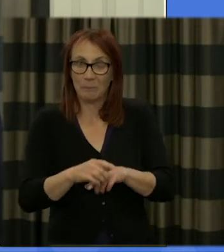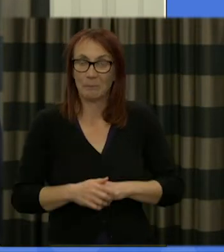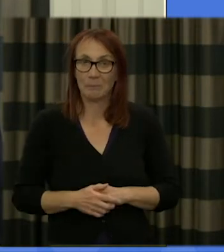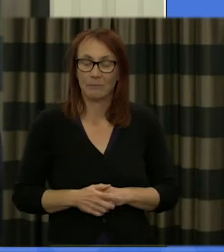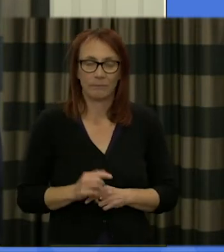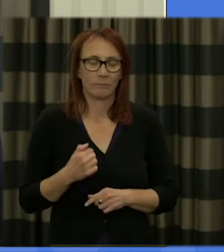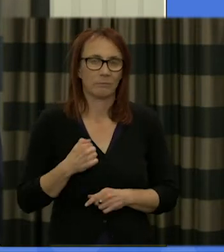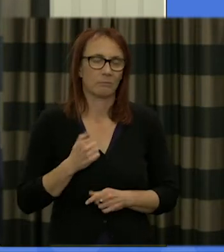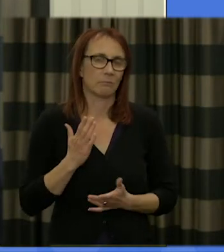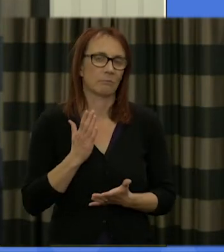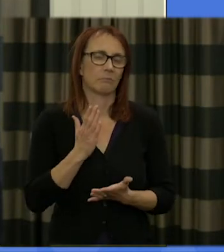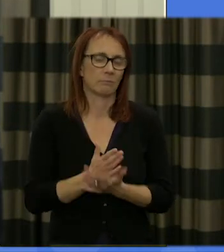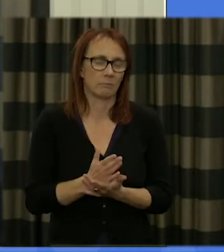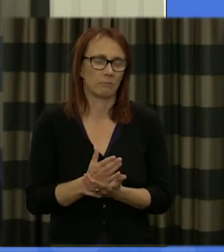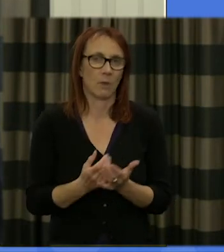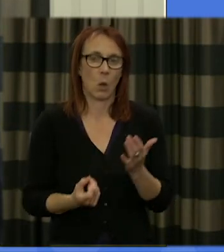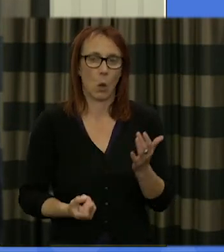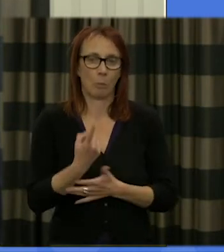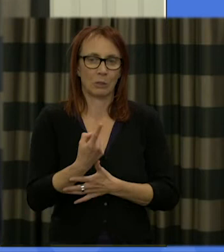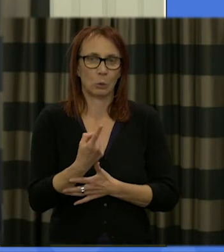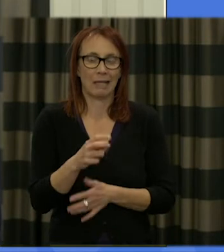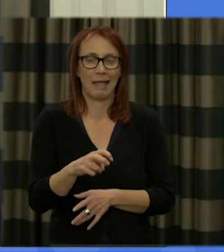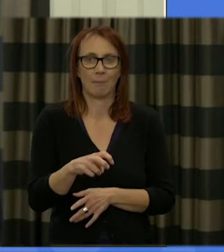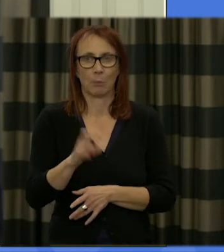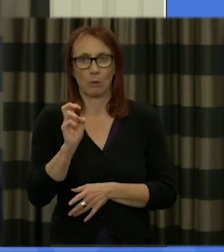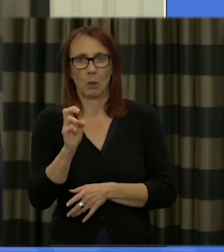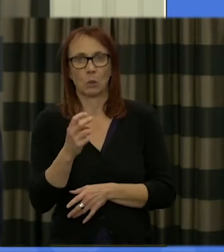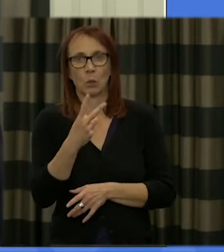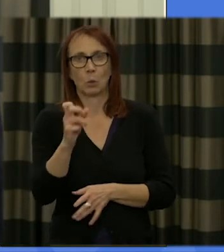opportunity the privilege to break away from that nearly 20 years ago and become